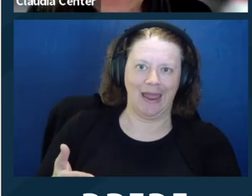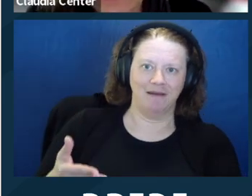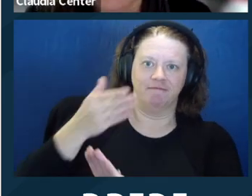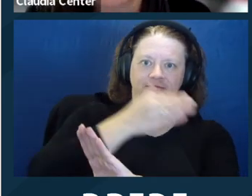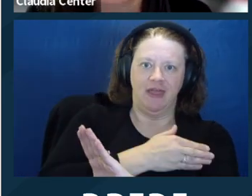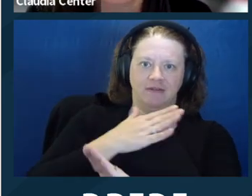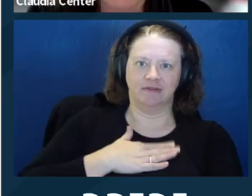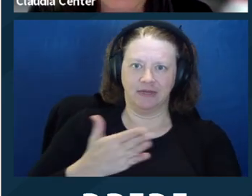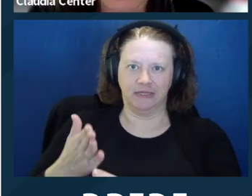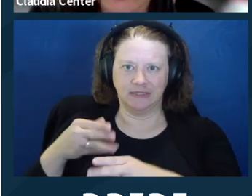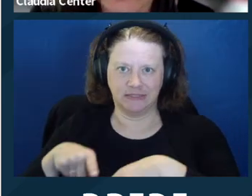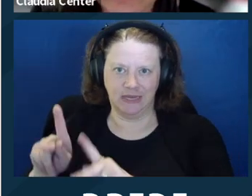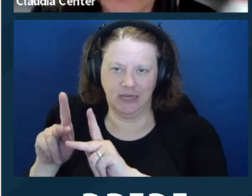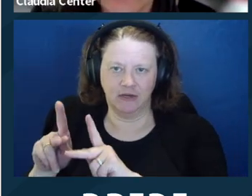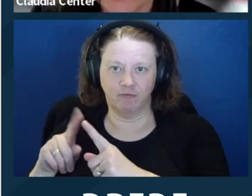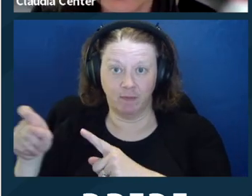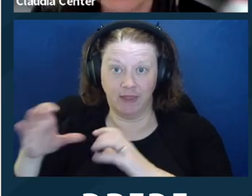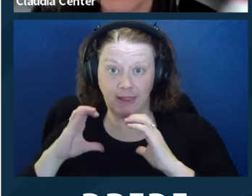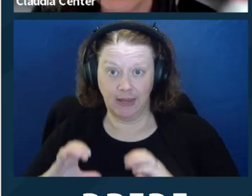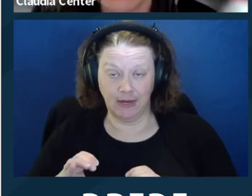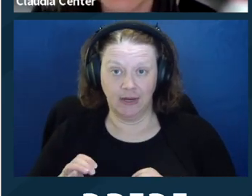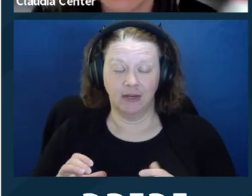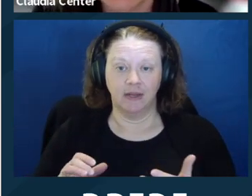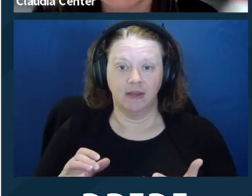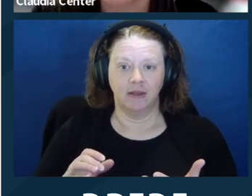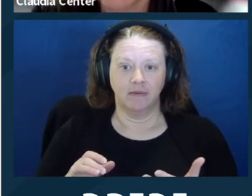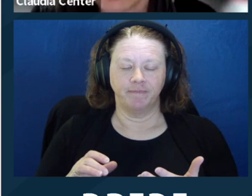protective action, or disclosure of confidential information in the future.